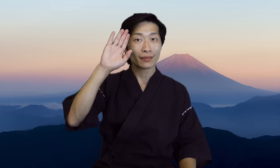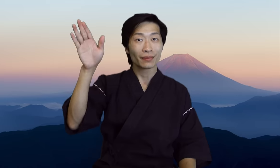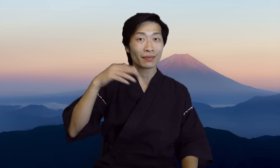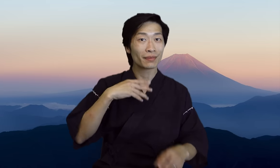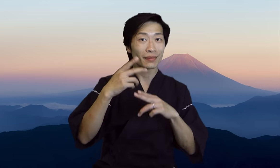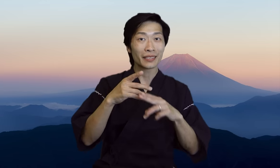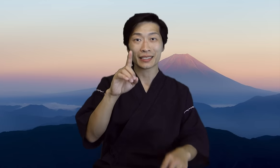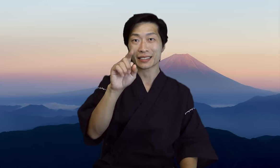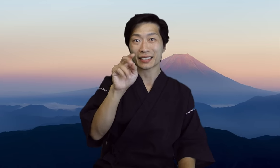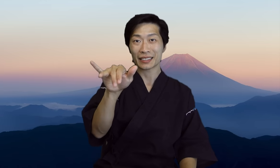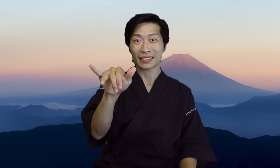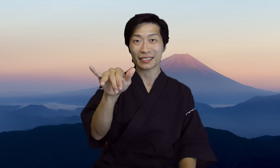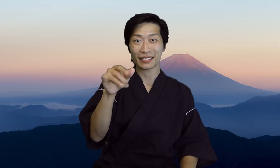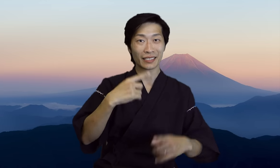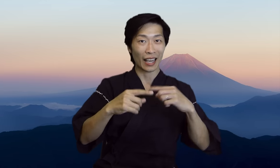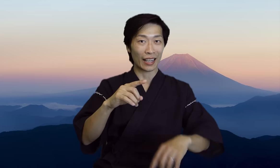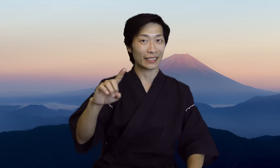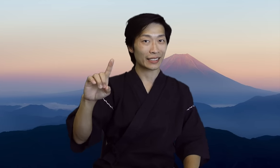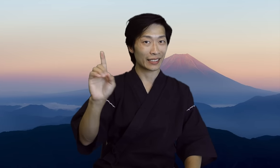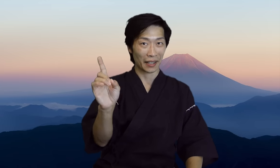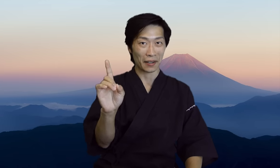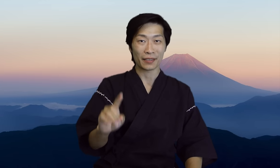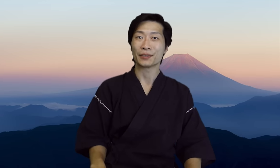Hello, my name is Danny this is my sign name